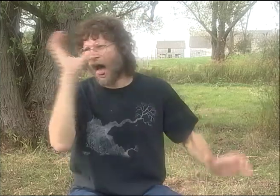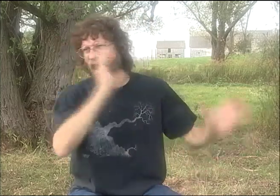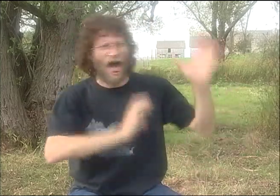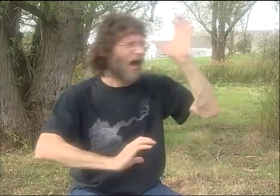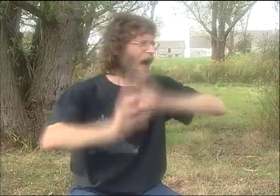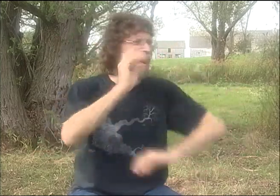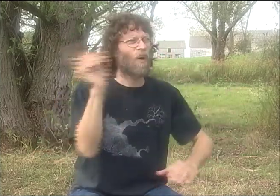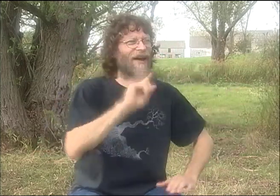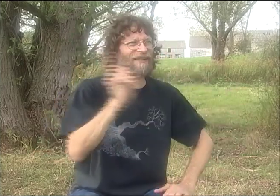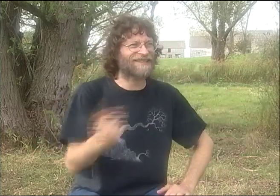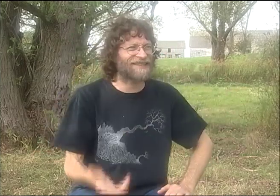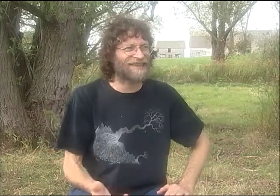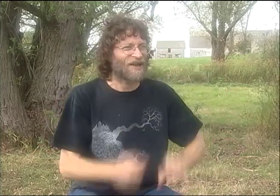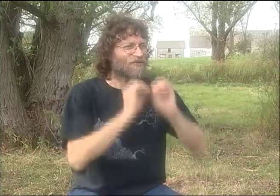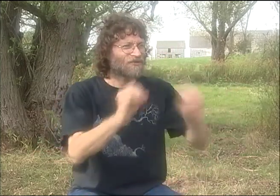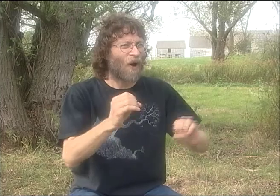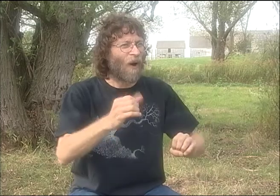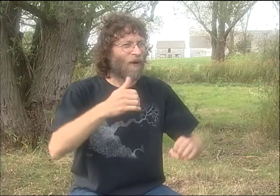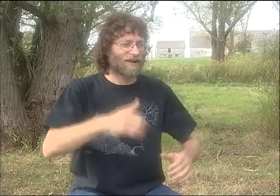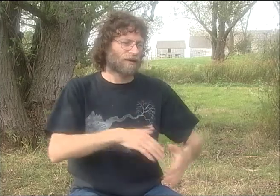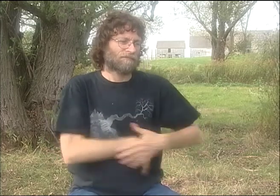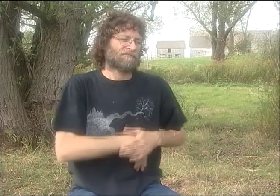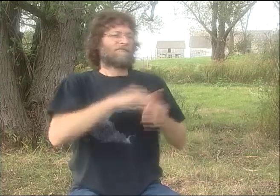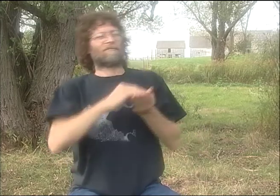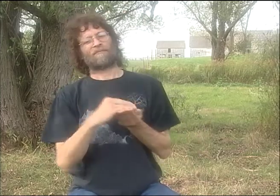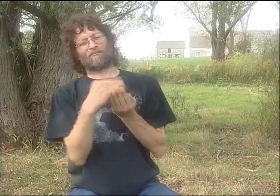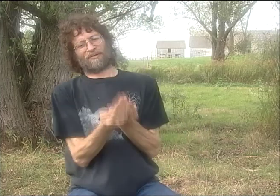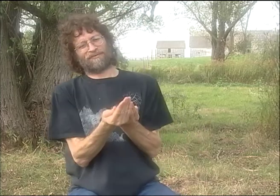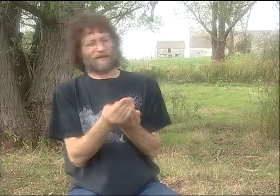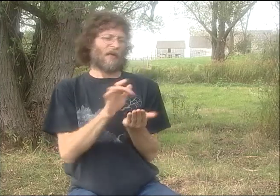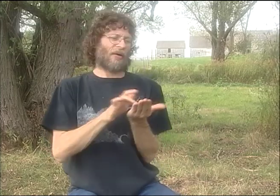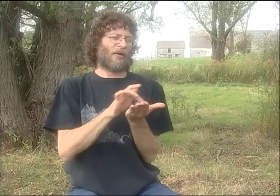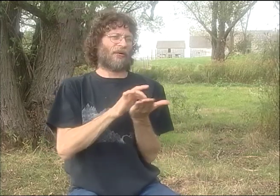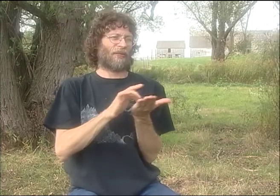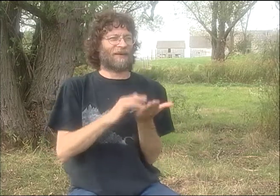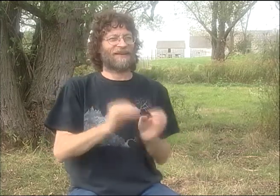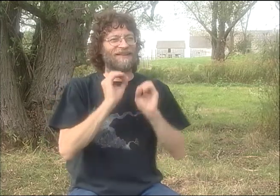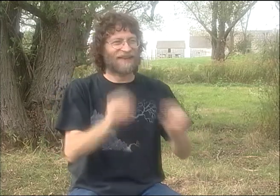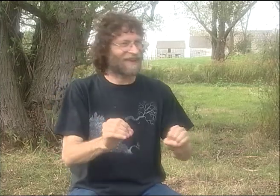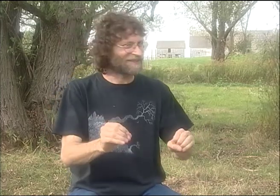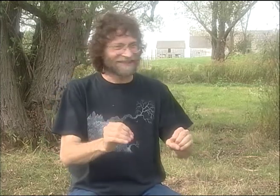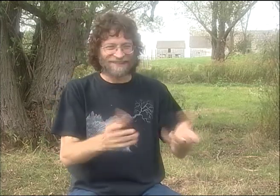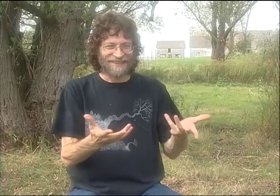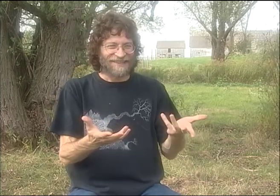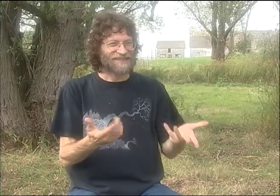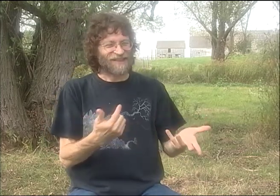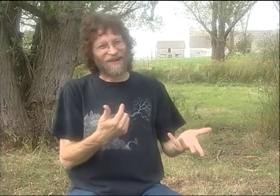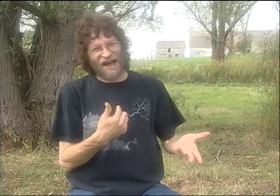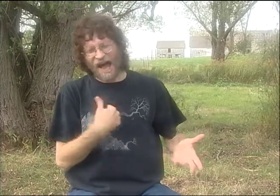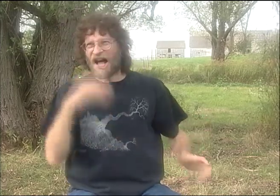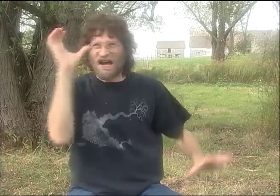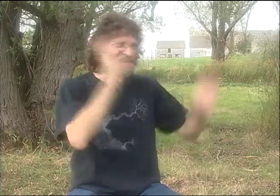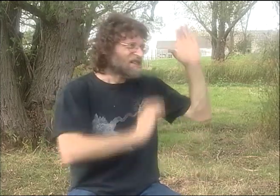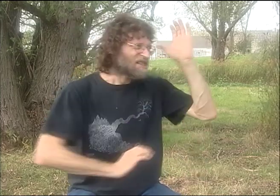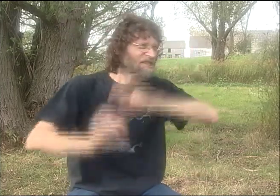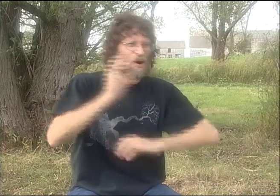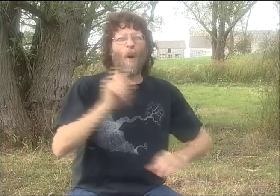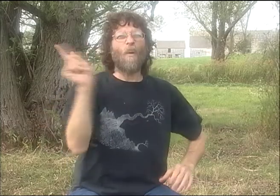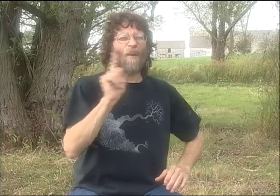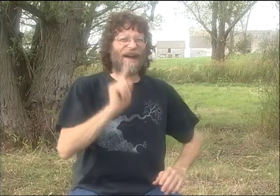AND IT WAS REALLY NICE. MOST OF THE TIME HE WAS REALLY WILLING, IF I COULD TRACK THE GUY DOWN. SOMETIMES I'D BE LOOKING FOR HIM ALL OVER THE PLACE.